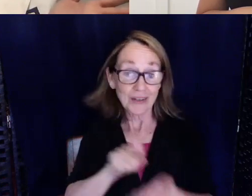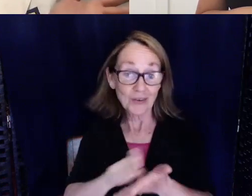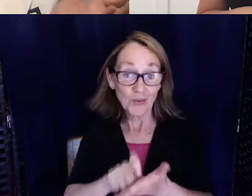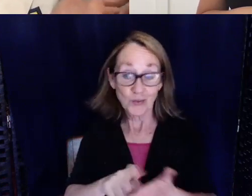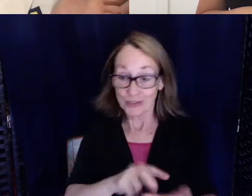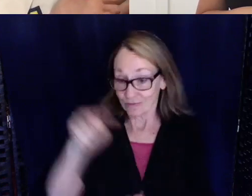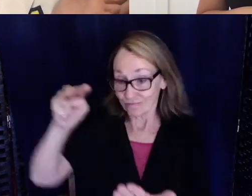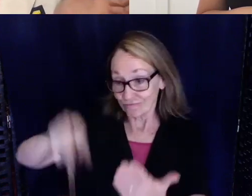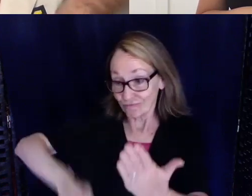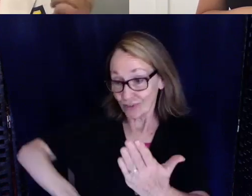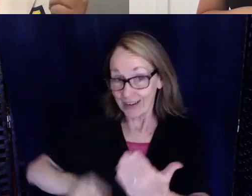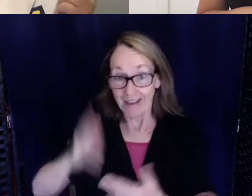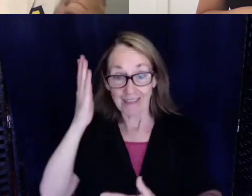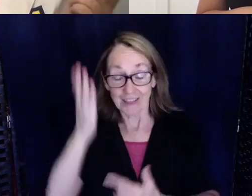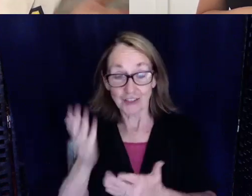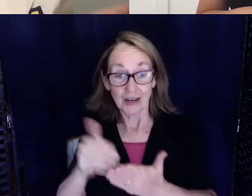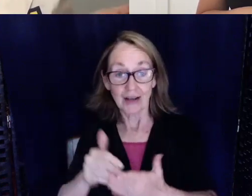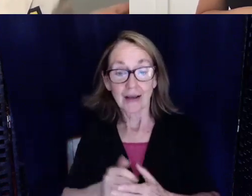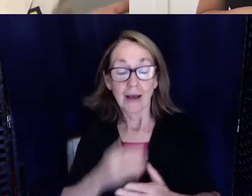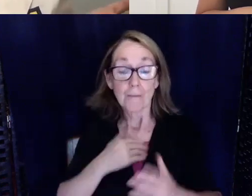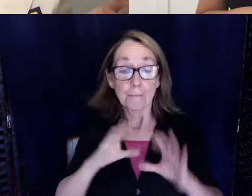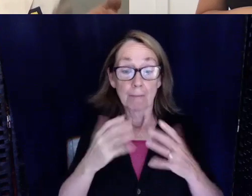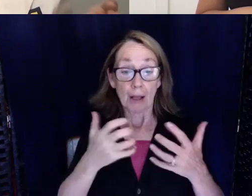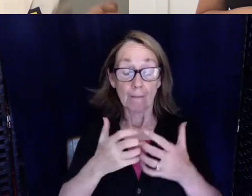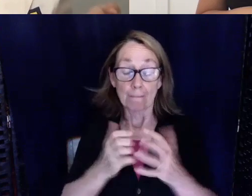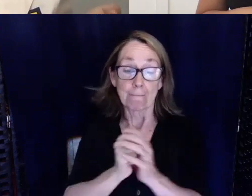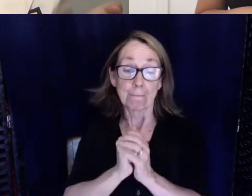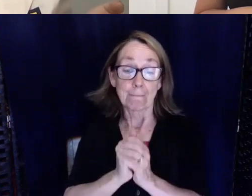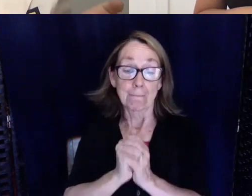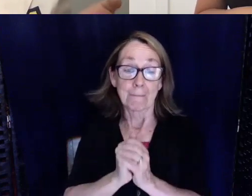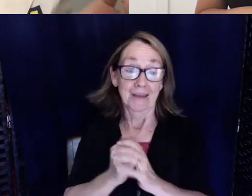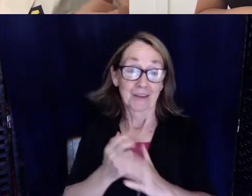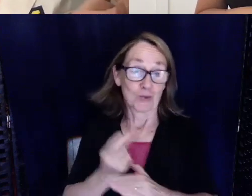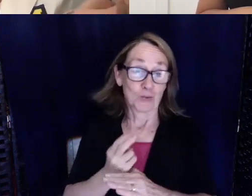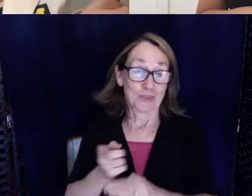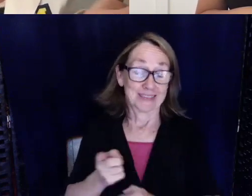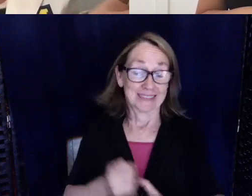My classmates were always very jealous about that.